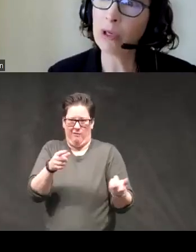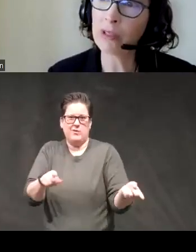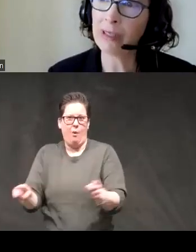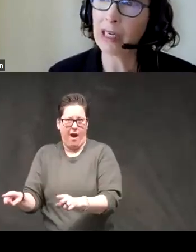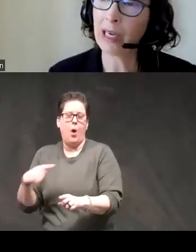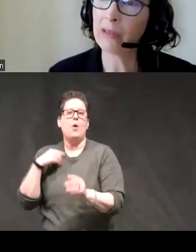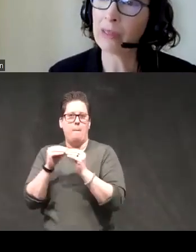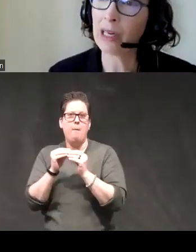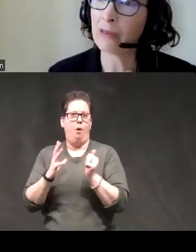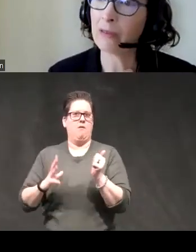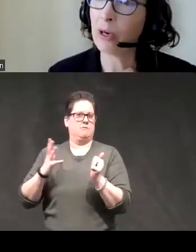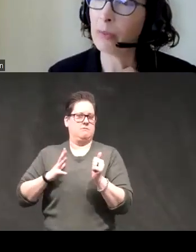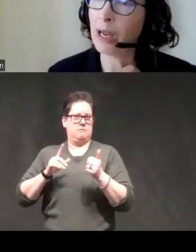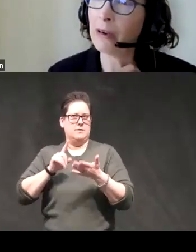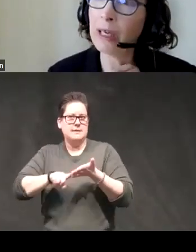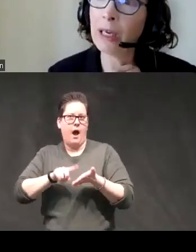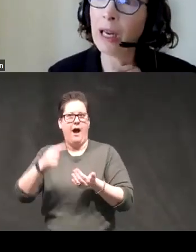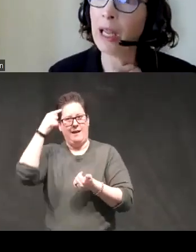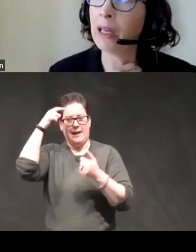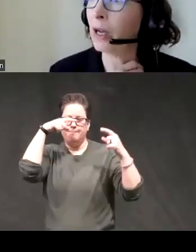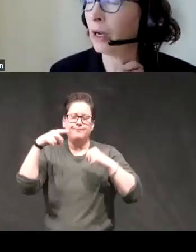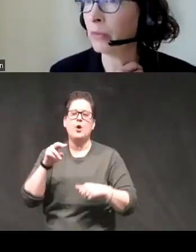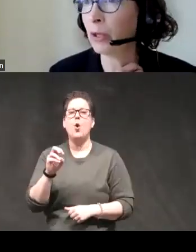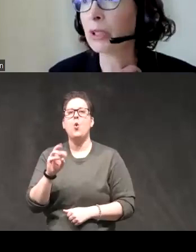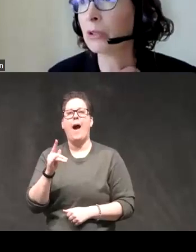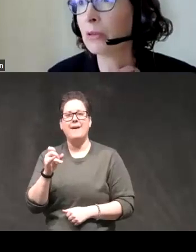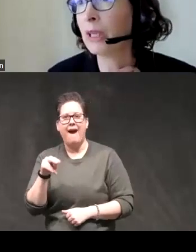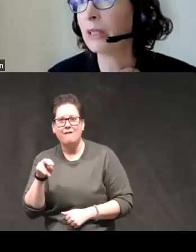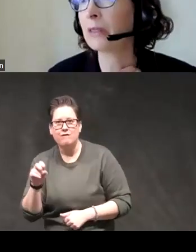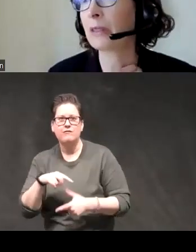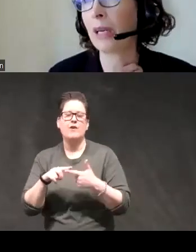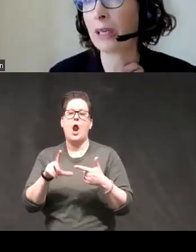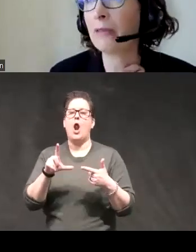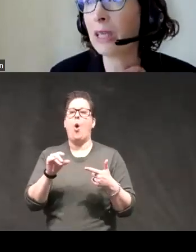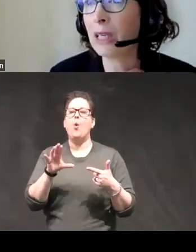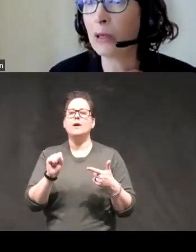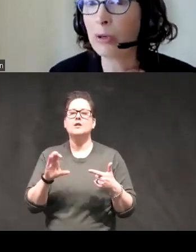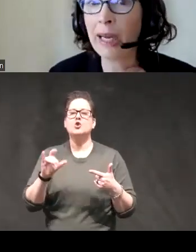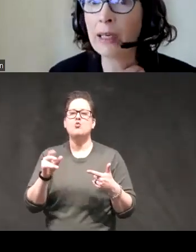more sophisticated studies of norepinephrine and Locus Aurelius connectivity in the brain